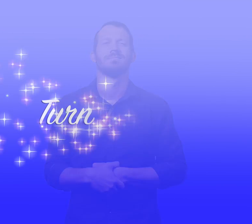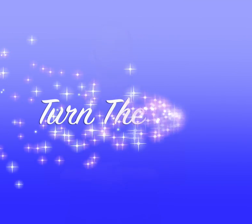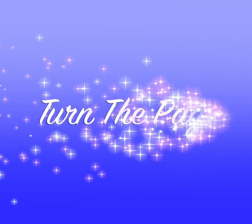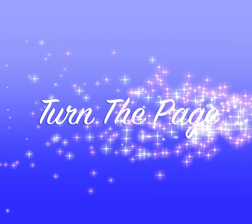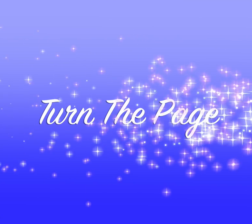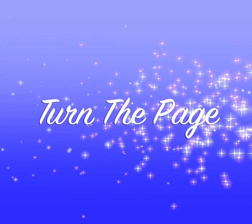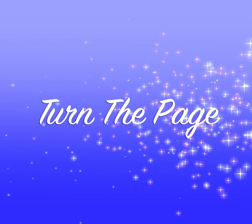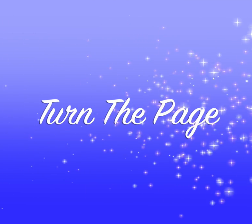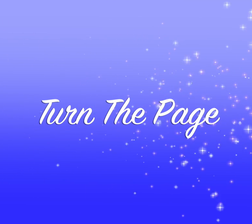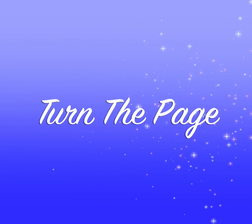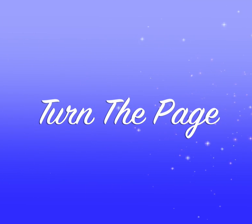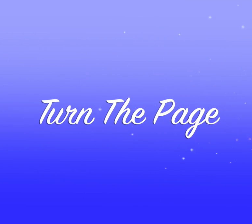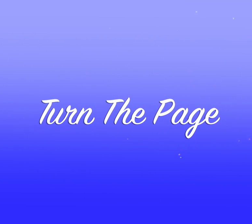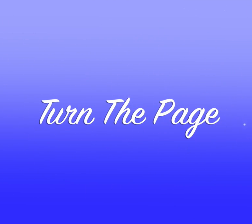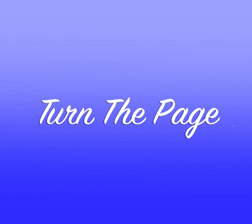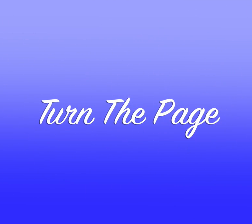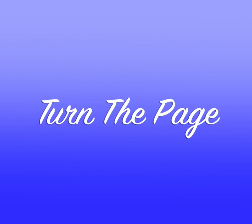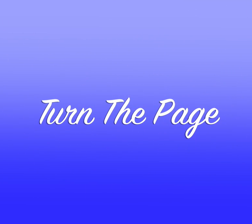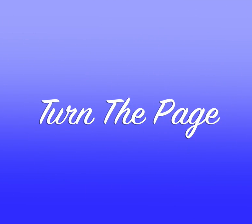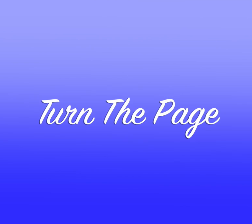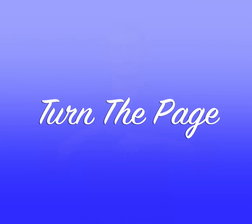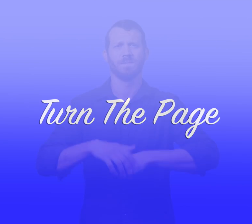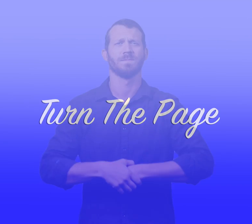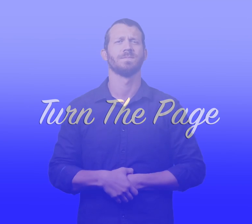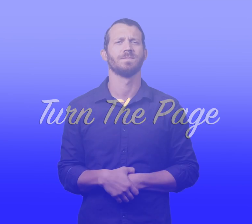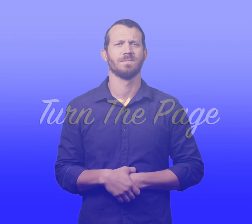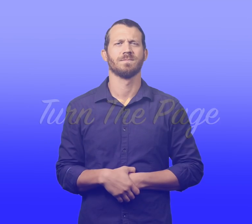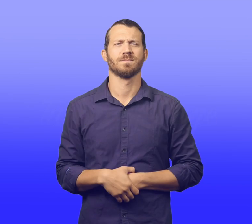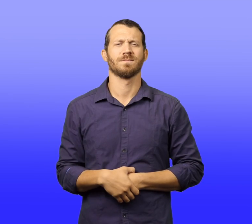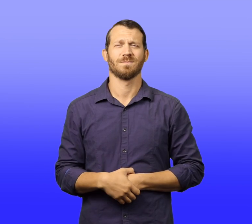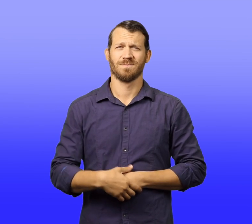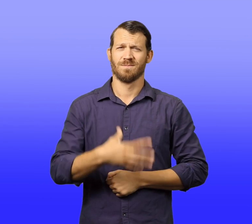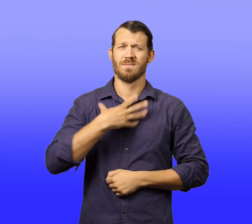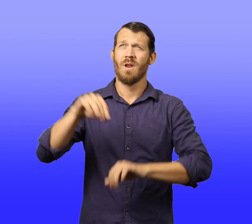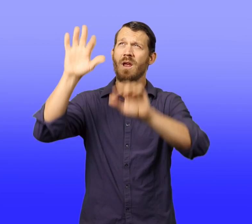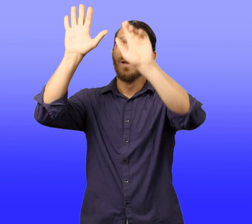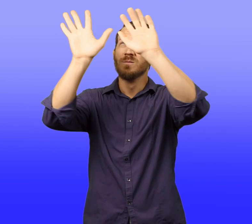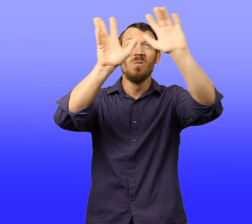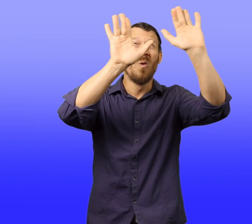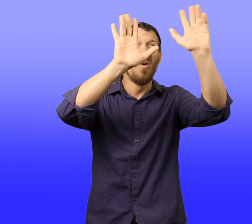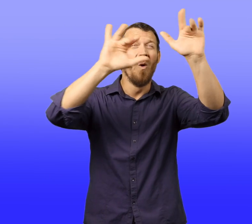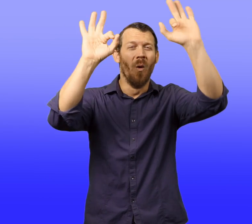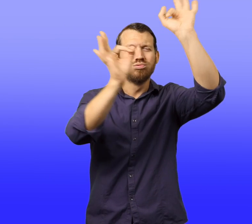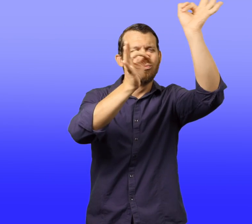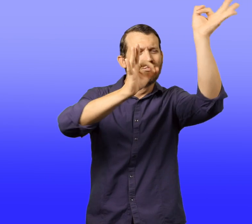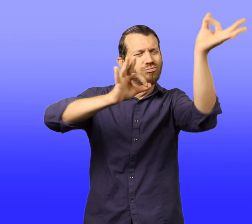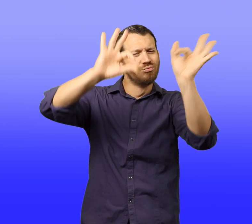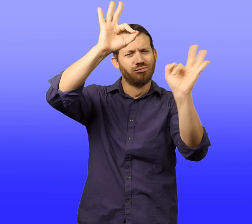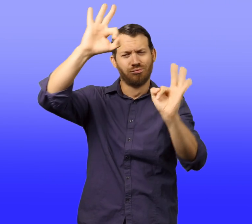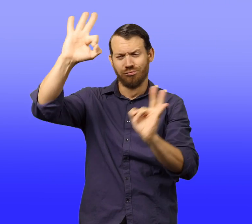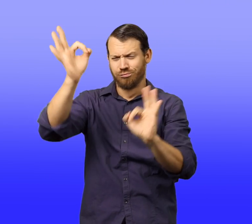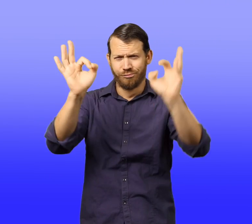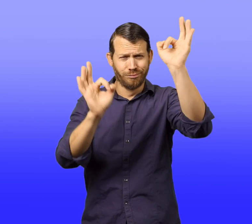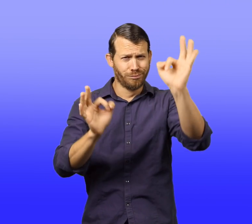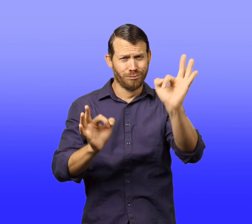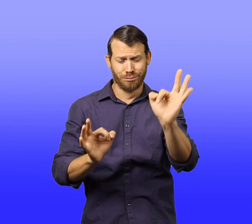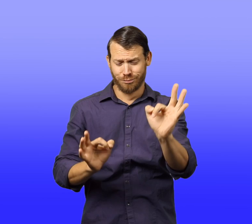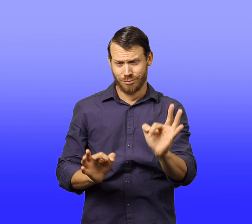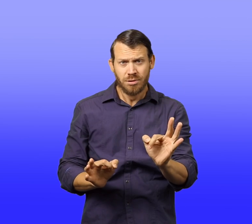But then, snowflakes fell on Walter.